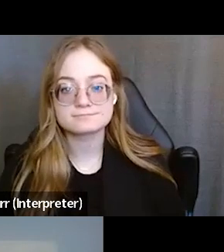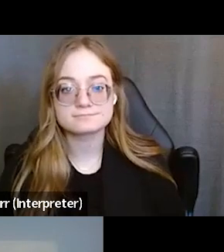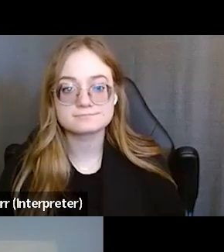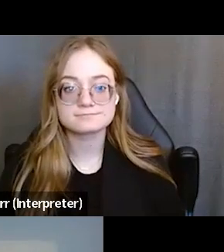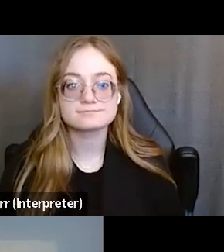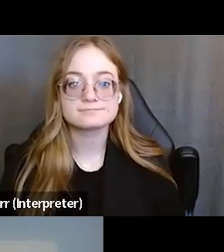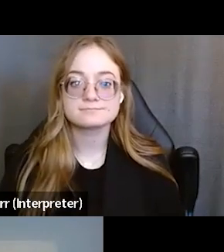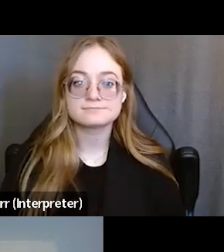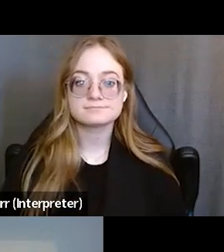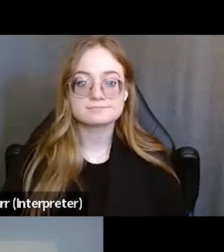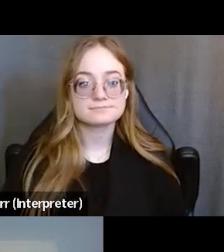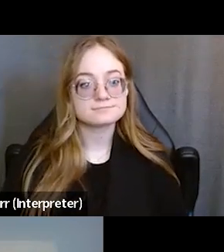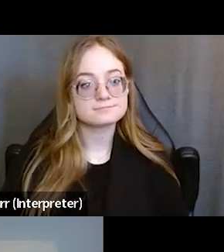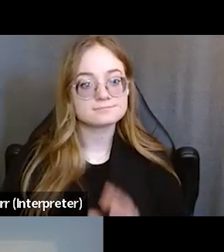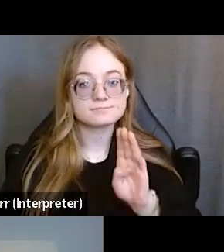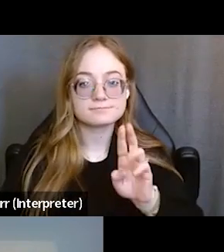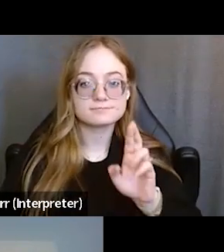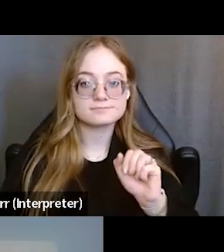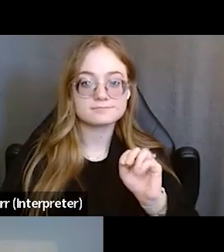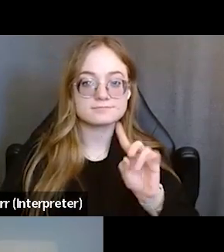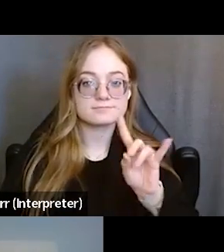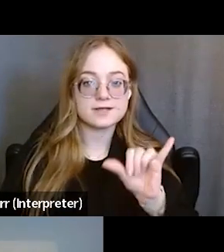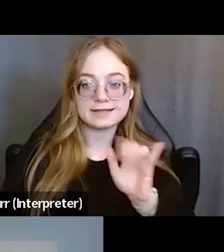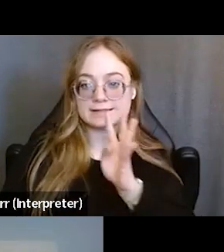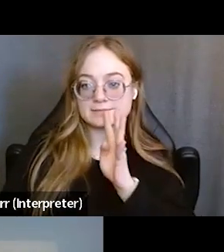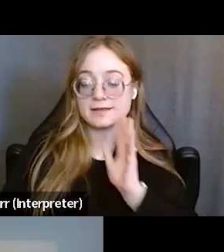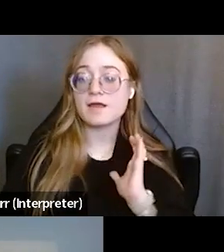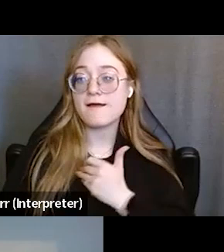Our funding comes from the states and I also believe that